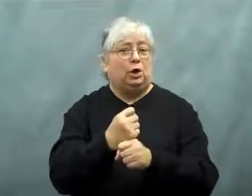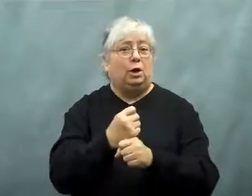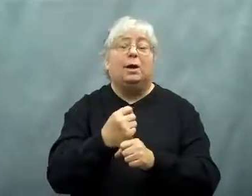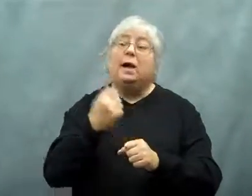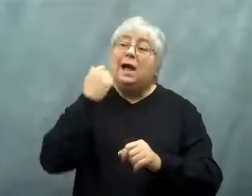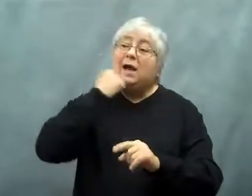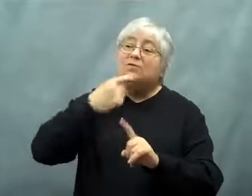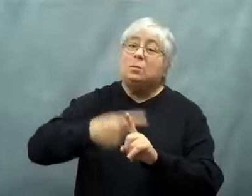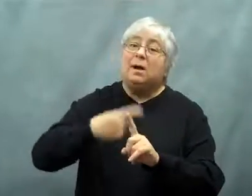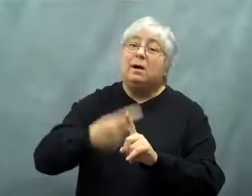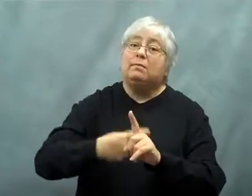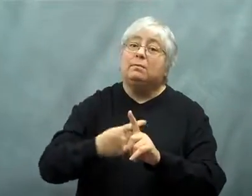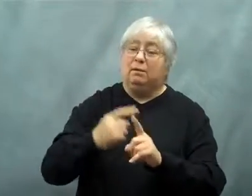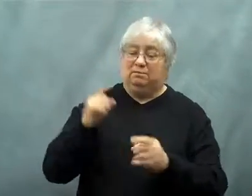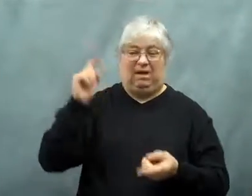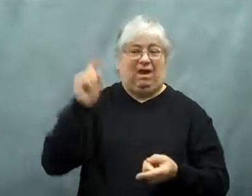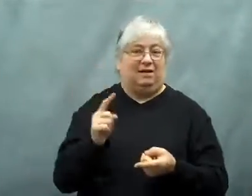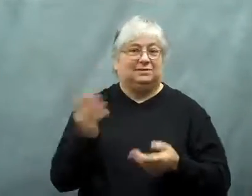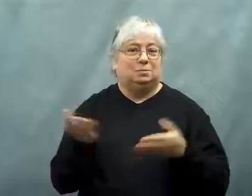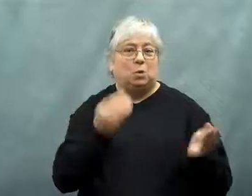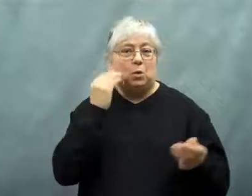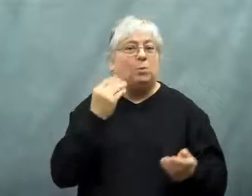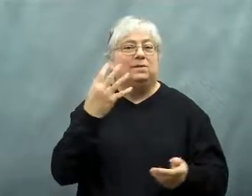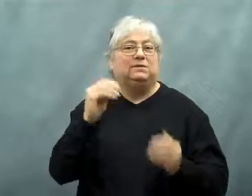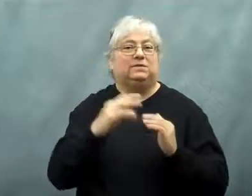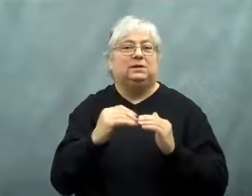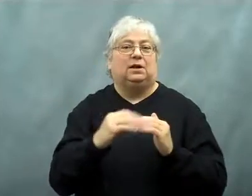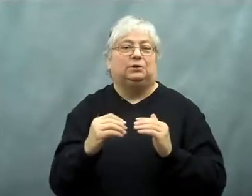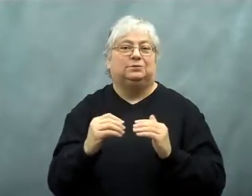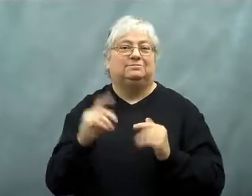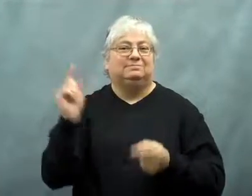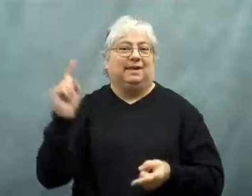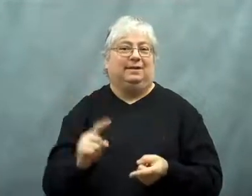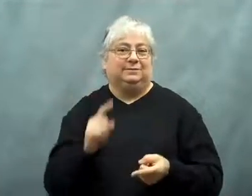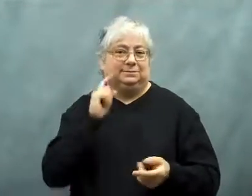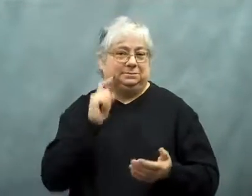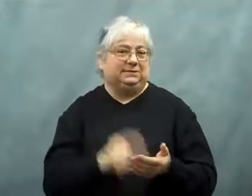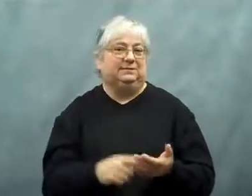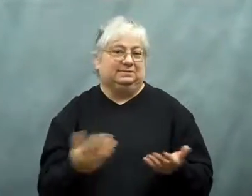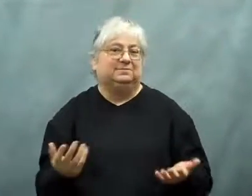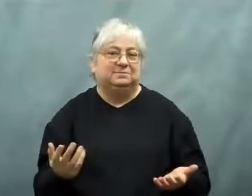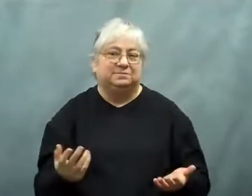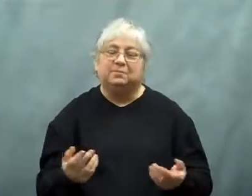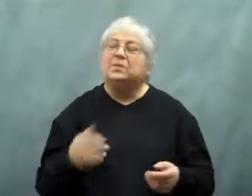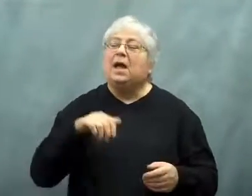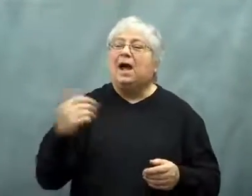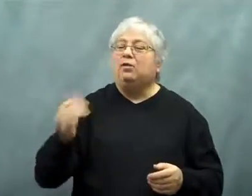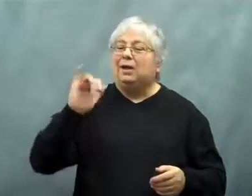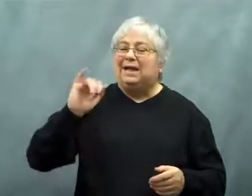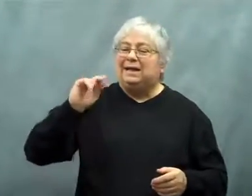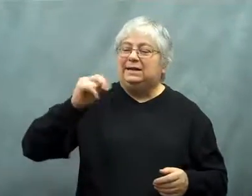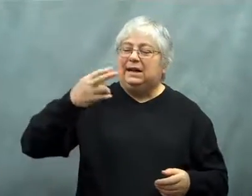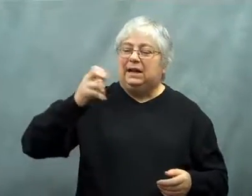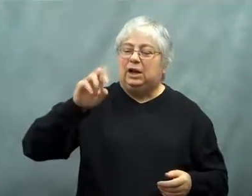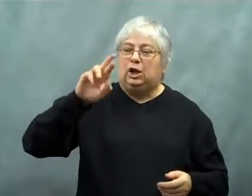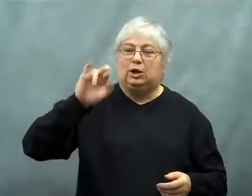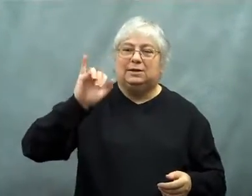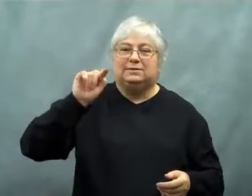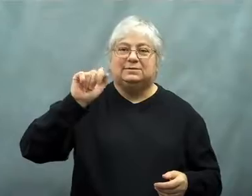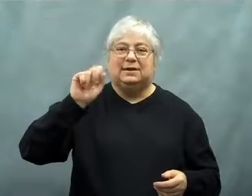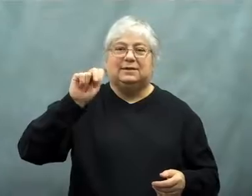would bring home $50 less per month.